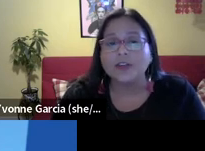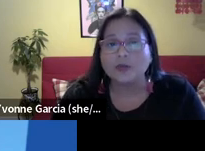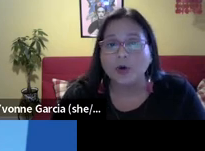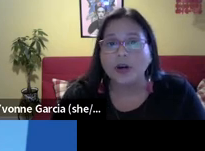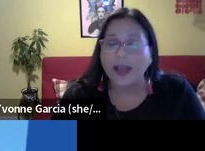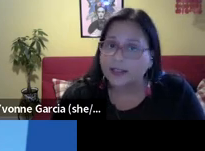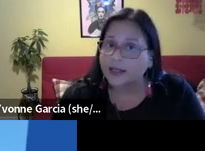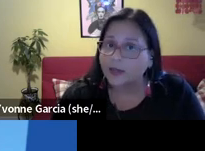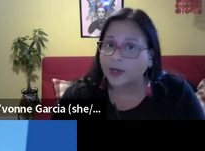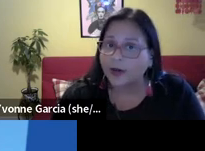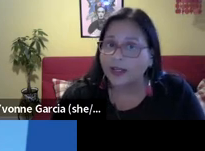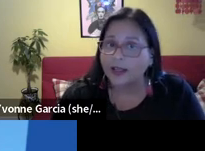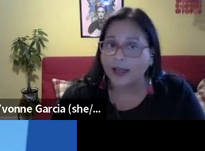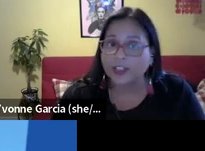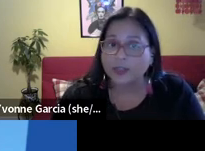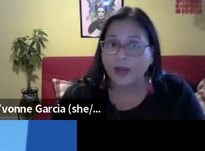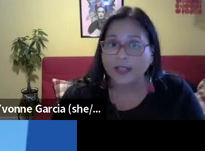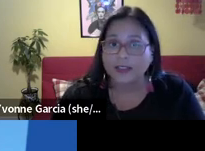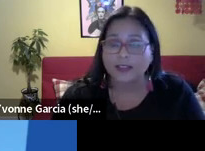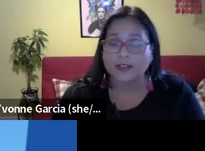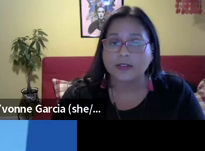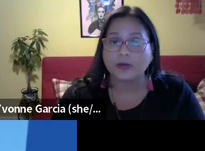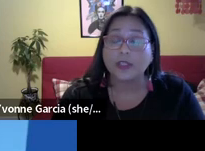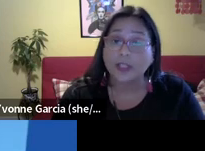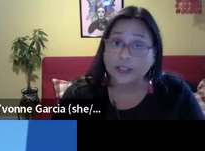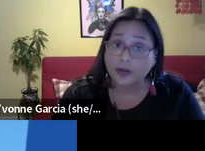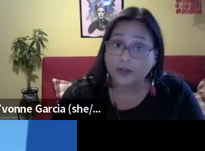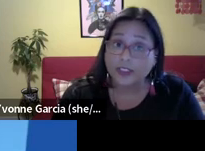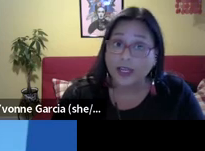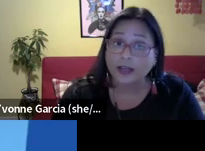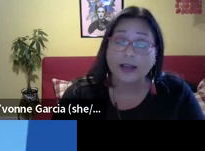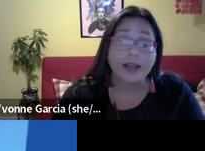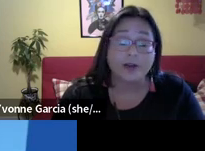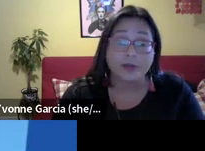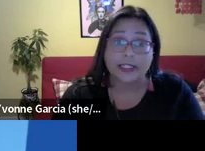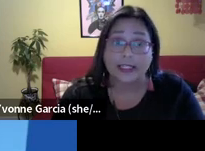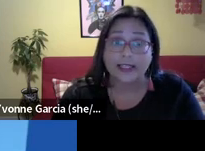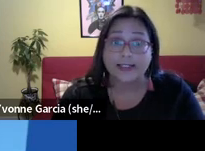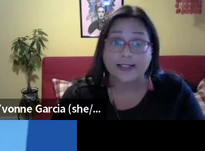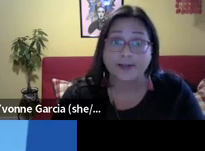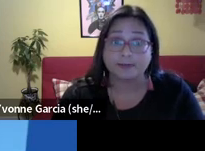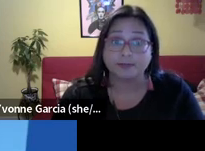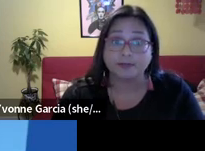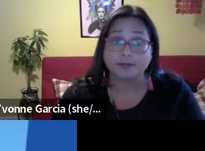Over federal elections, Yeah, given the voter suppression that we are already seen in States across the country, especially in states with significant black and indigenous communities, it is deeply concerning that the current supreme court has agreed to hear a case that could allow State legislatures to engage in even a case that could allow state legislatures to engage in even